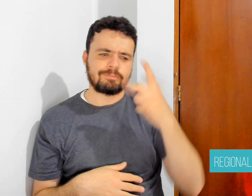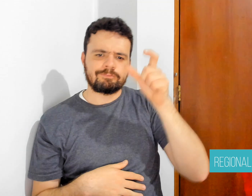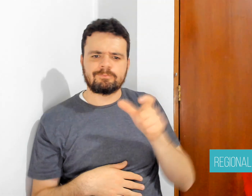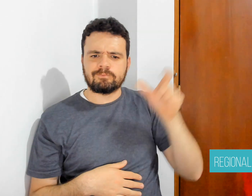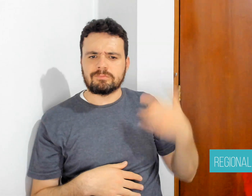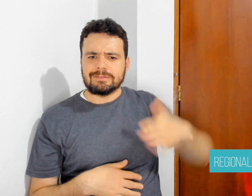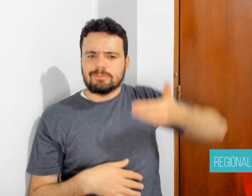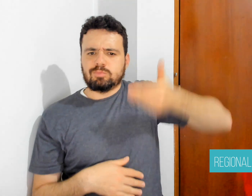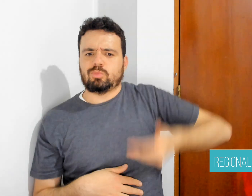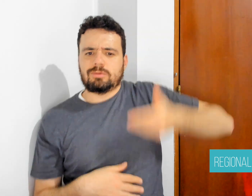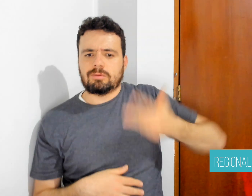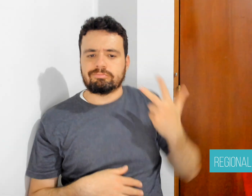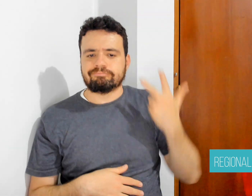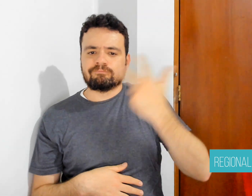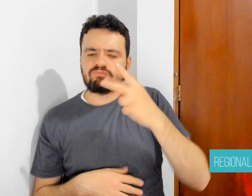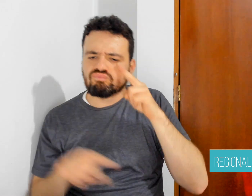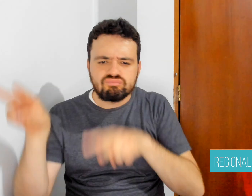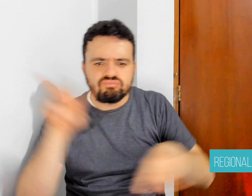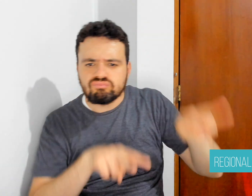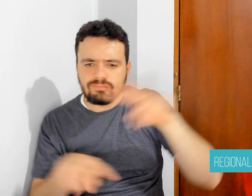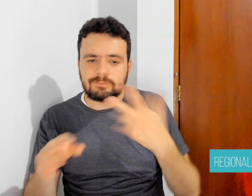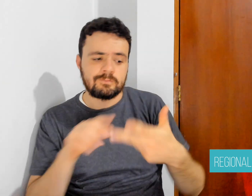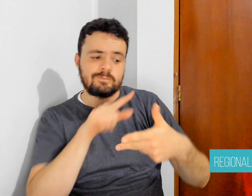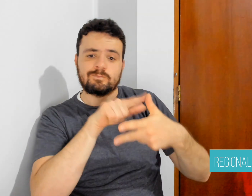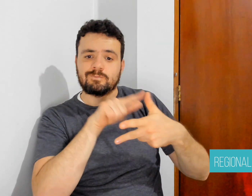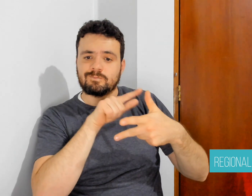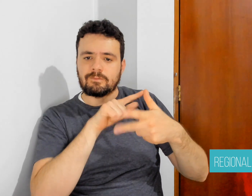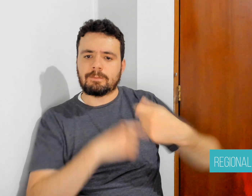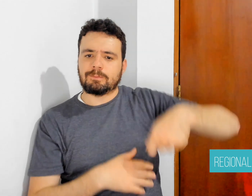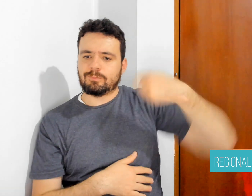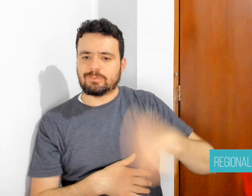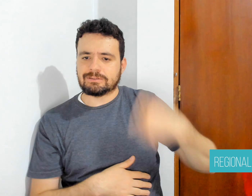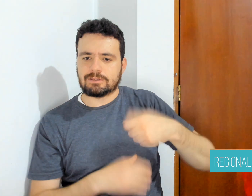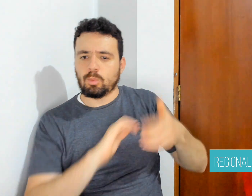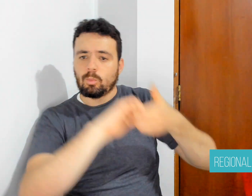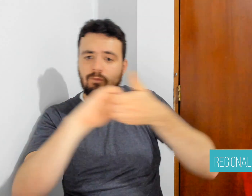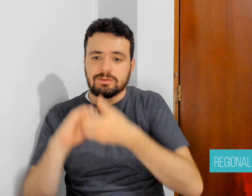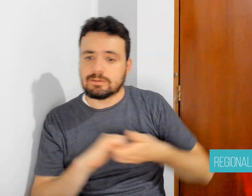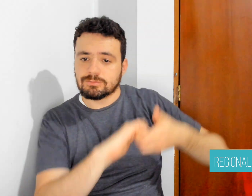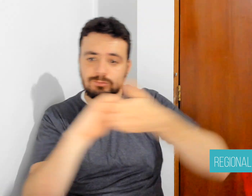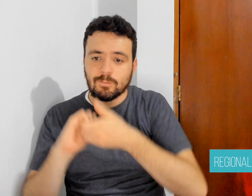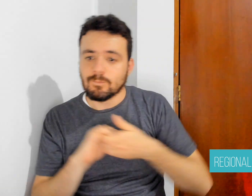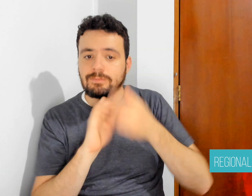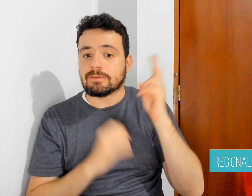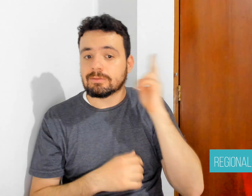Laura Antas, the sub-secretary of the National Sports Secretariat;